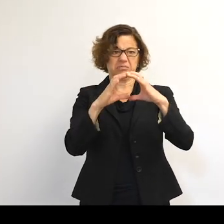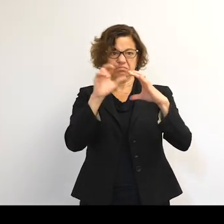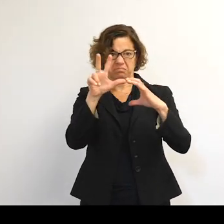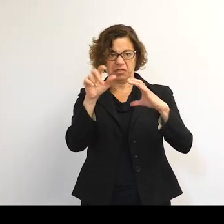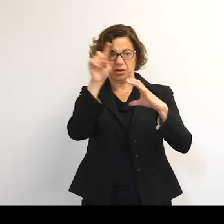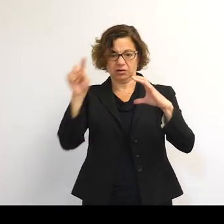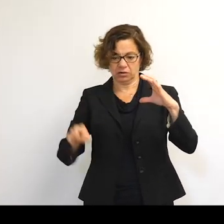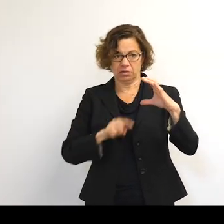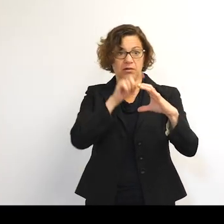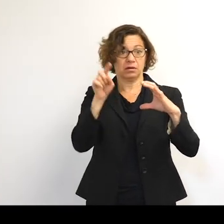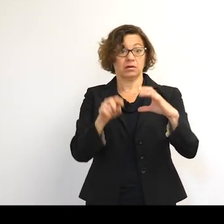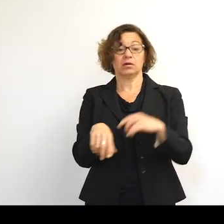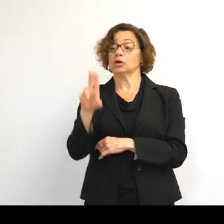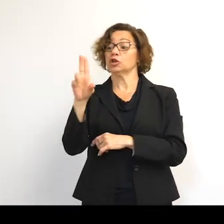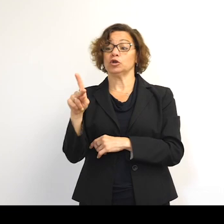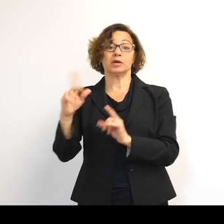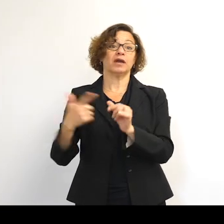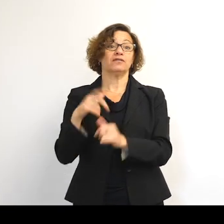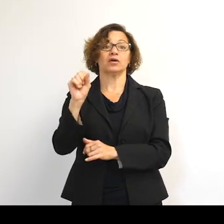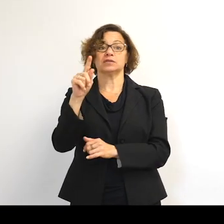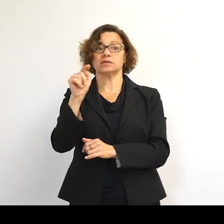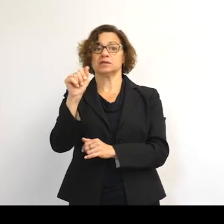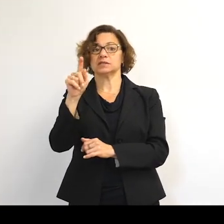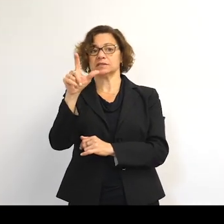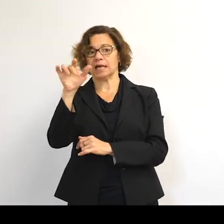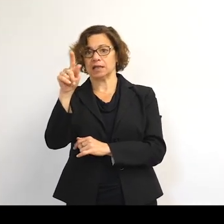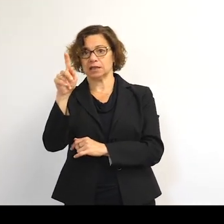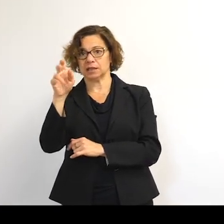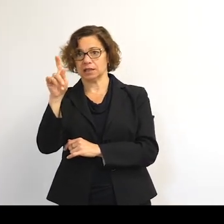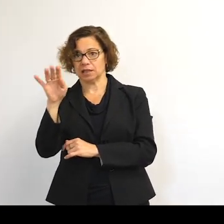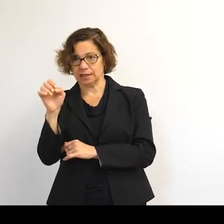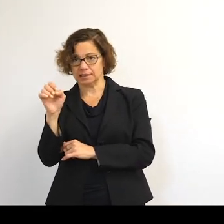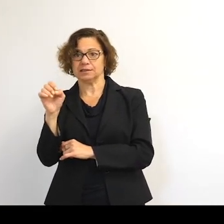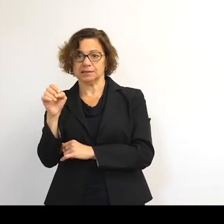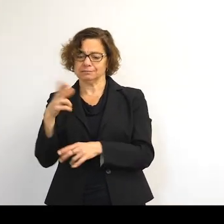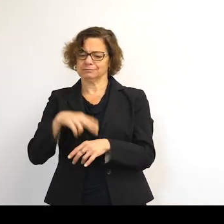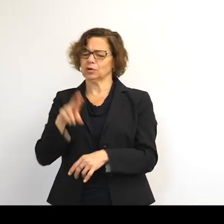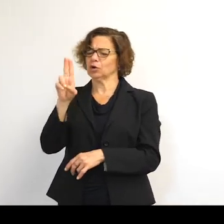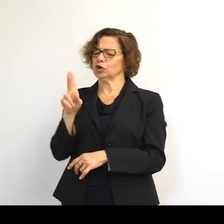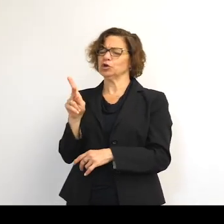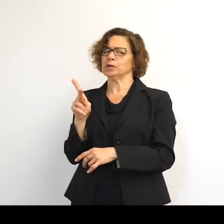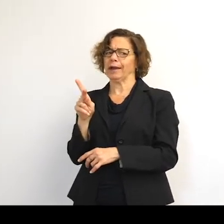And we also see the UK is for a satellite. So there's going to be a little bit of a UK slang to this. I hope you indulge me--